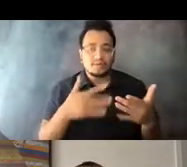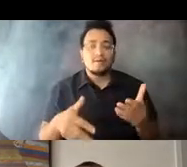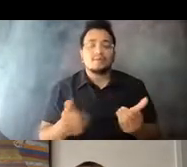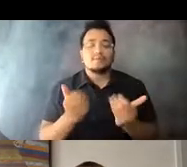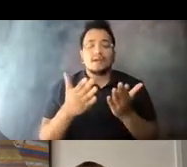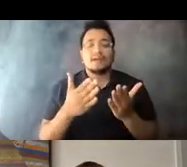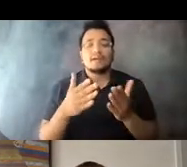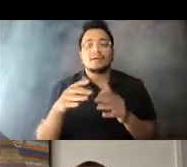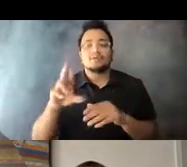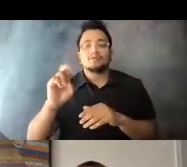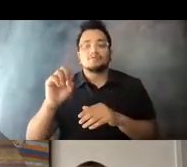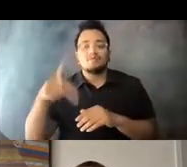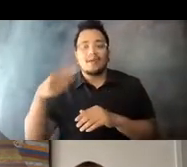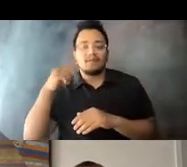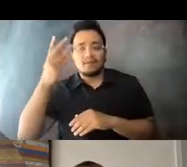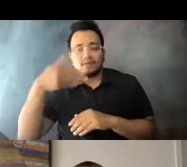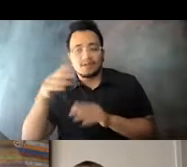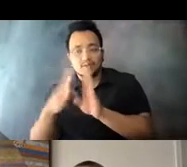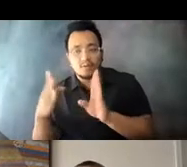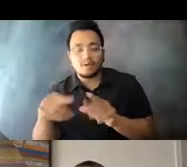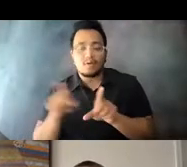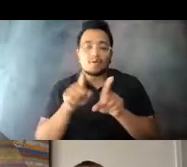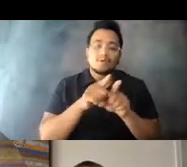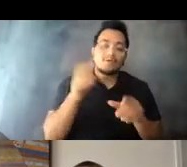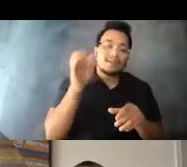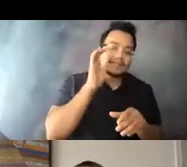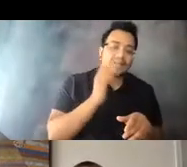to our recommendations regarding mask policies that 15:07:40 accommodated all riders.